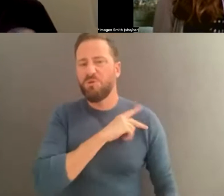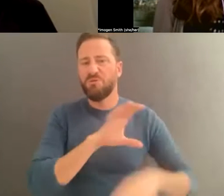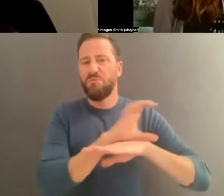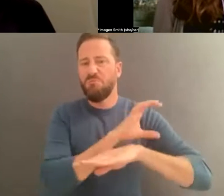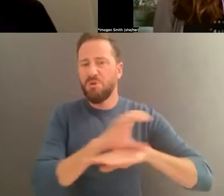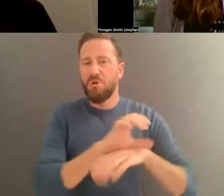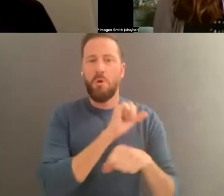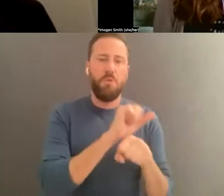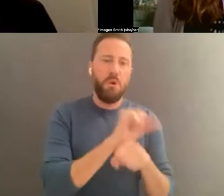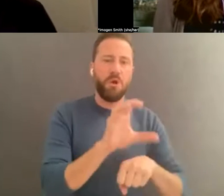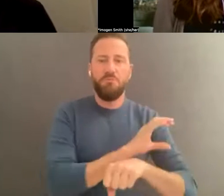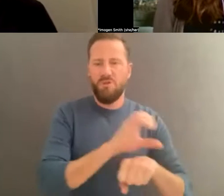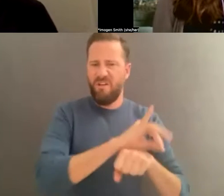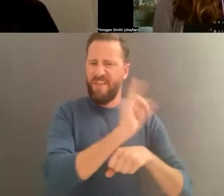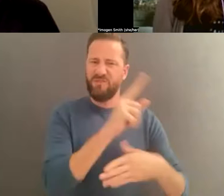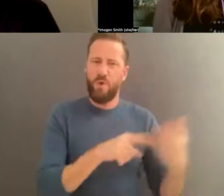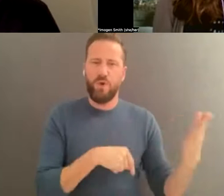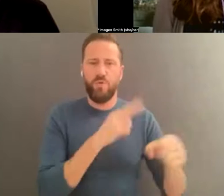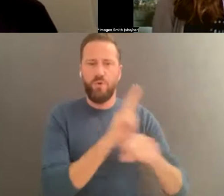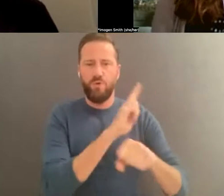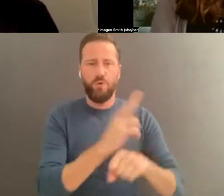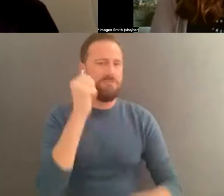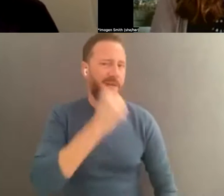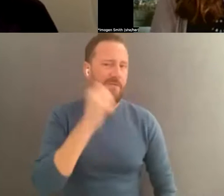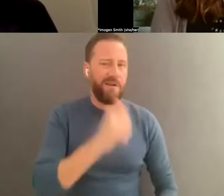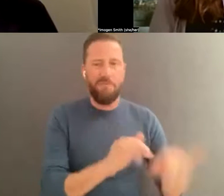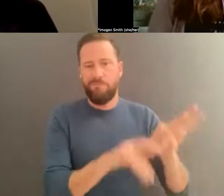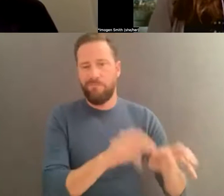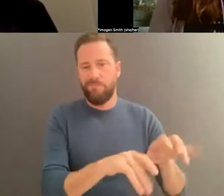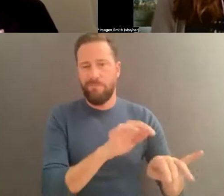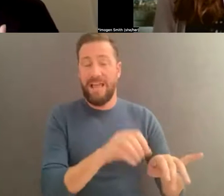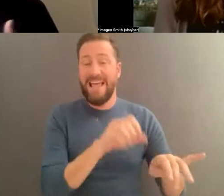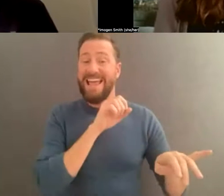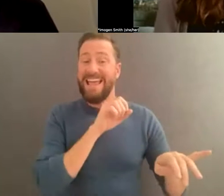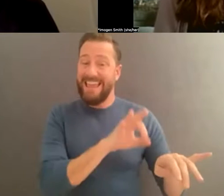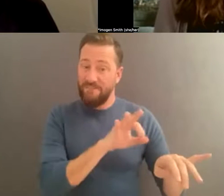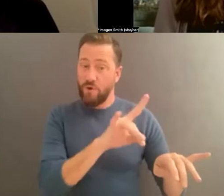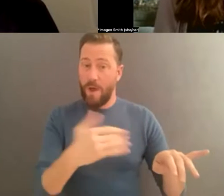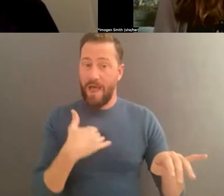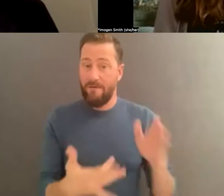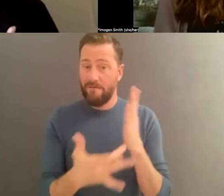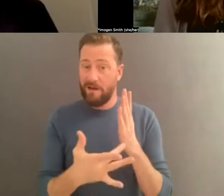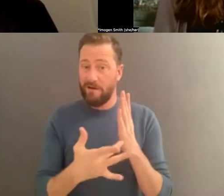day-to-day level. If you have the technical ability , and automatic backup is a really great way to